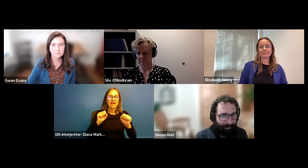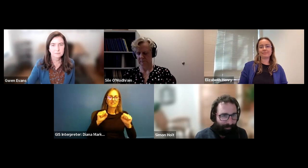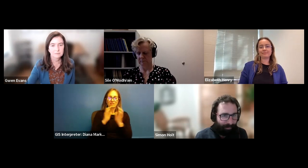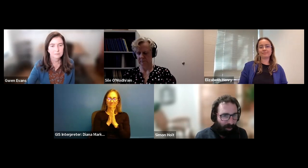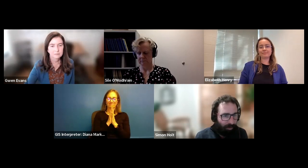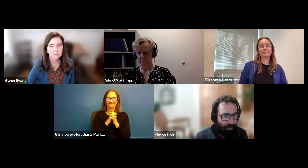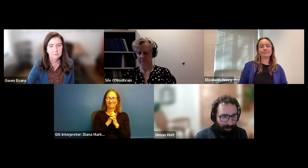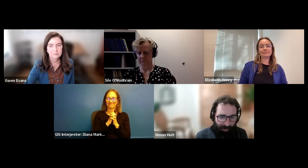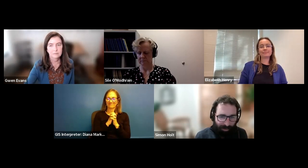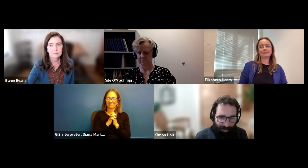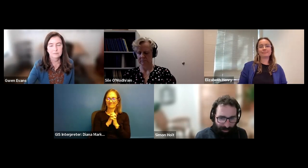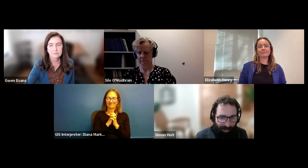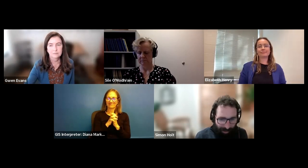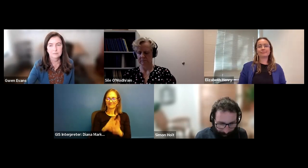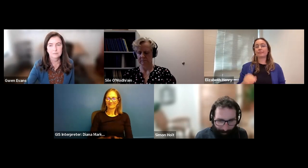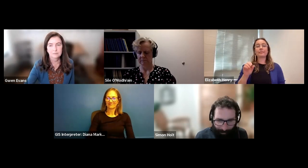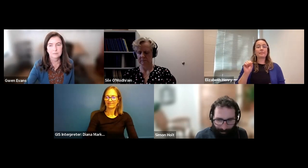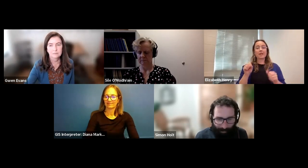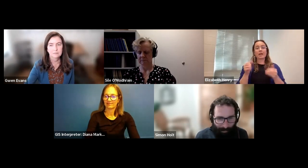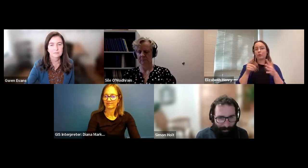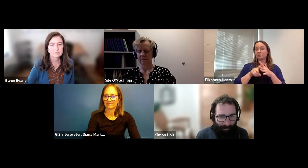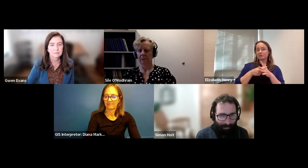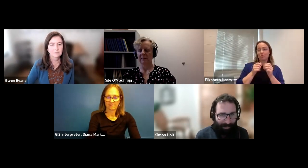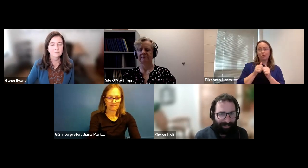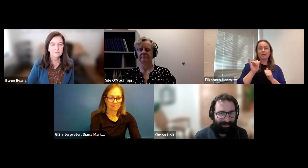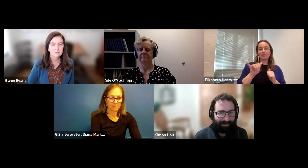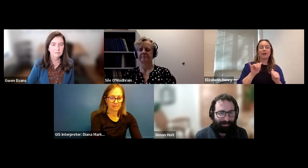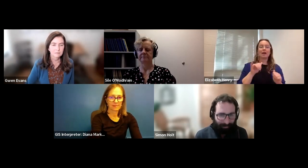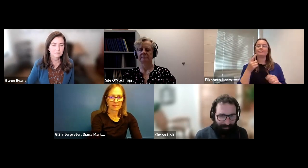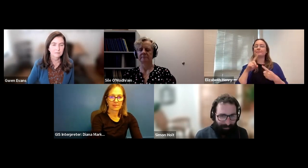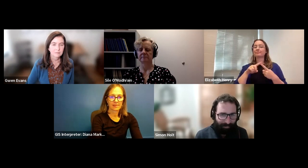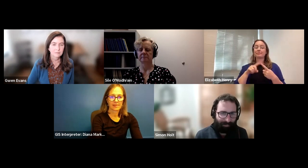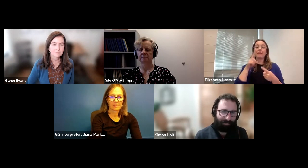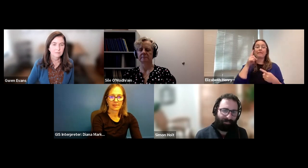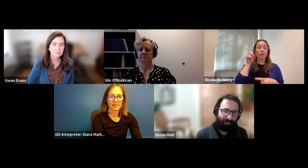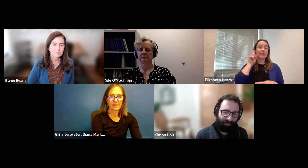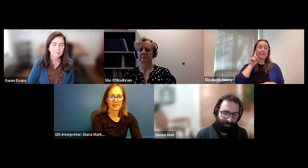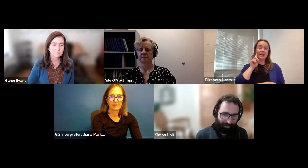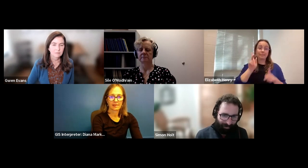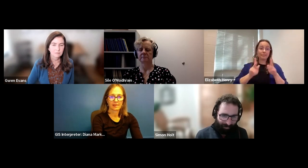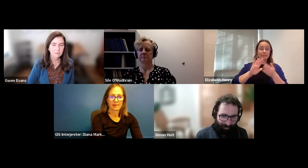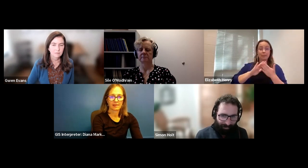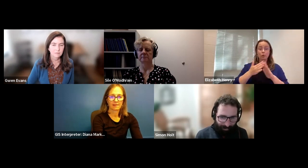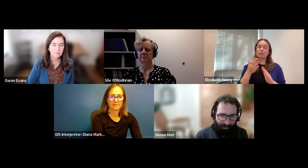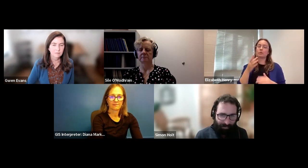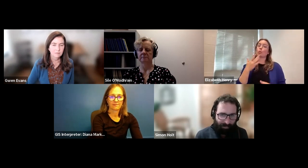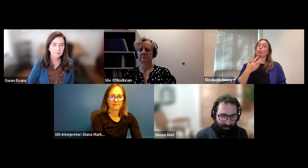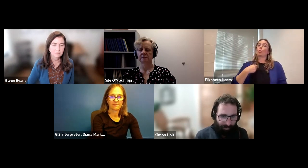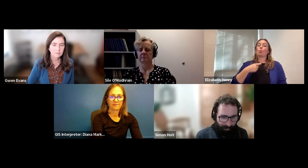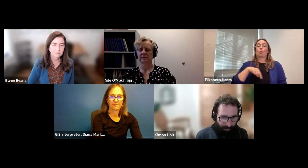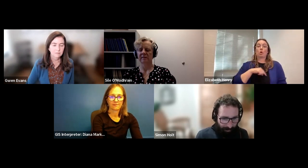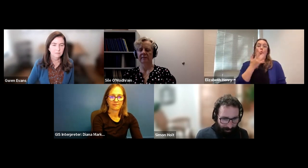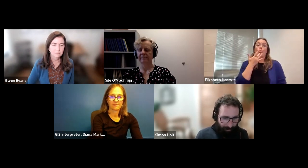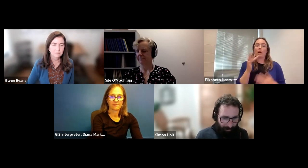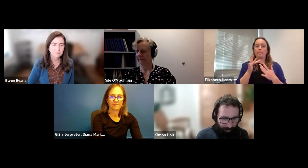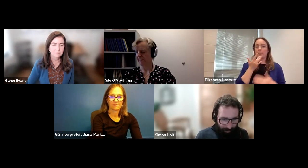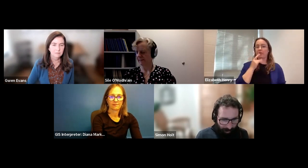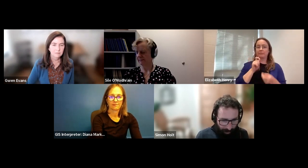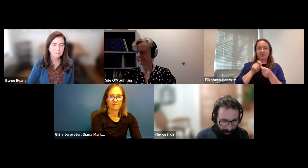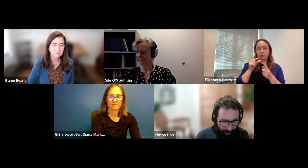Gustavo Navarrete (he/him/él): I'm happy to start uh with that question. If you don't mind, I think, for the deaf community we